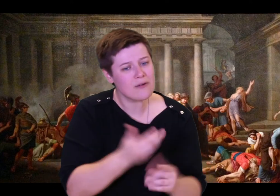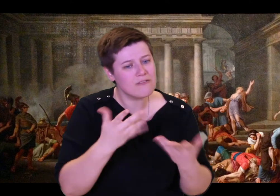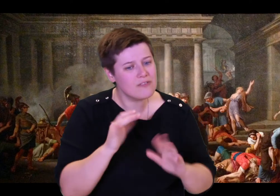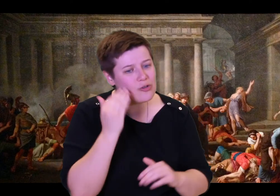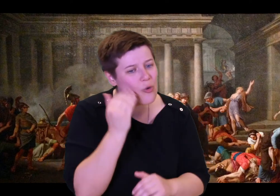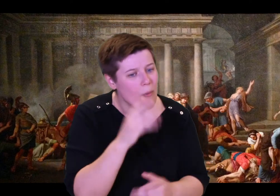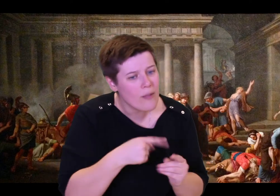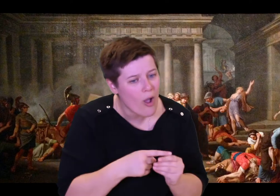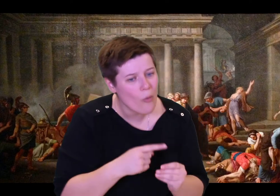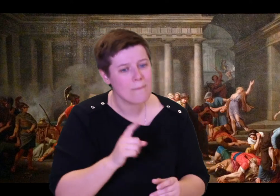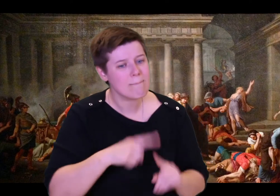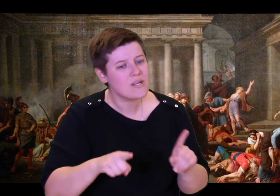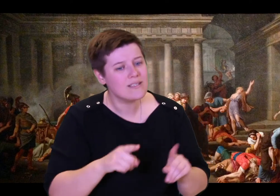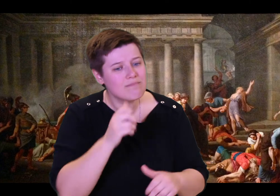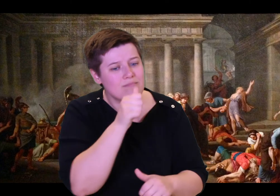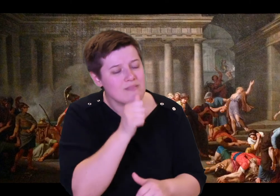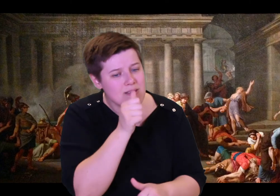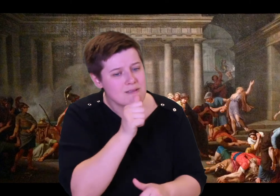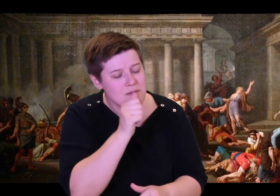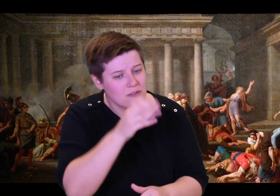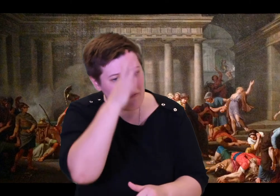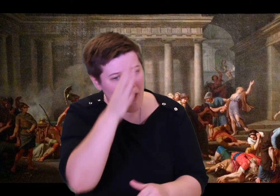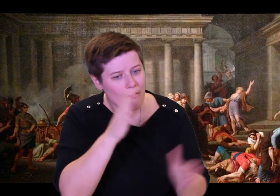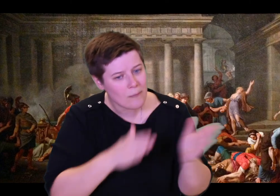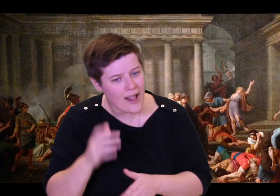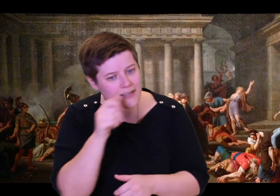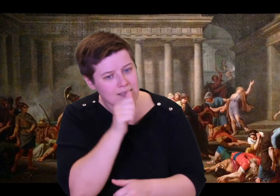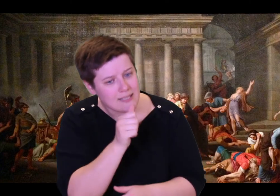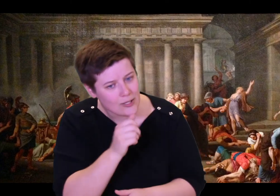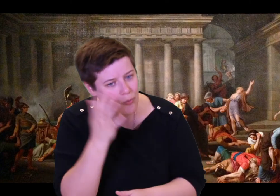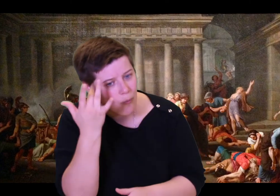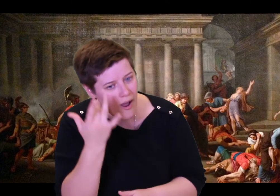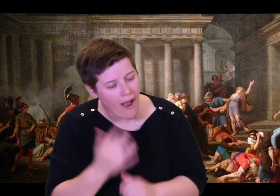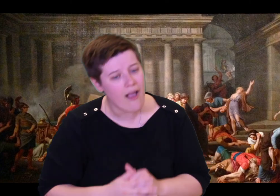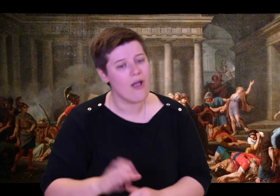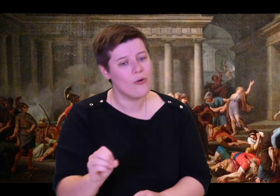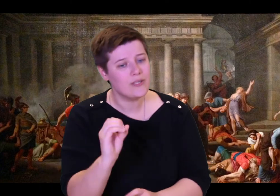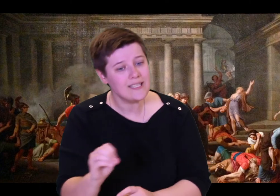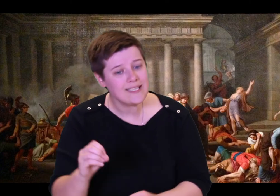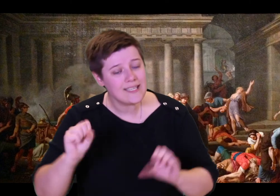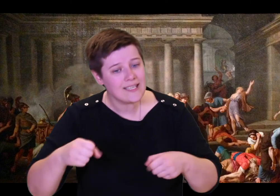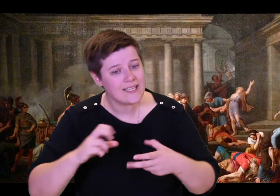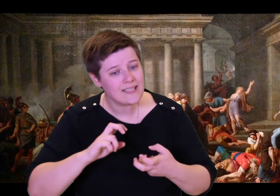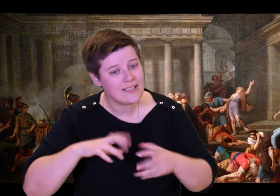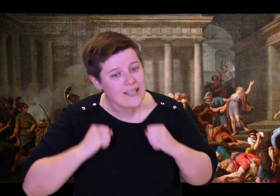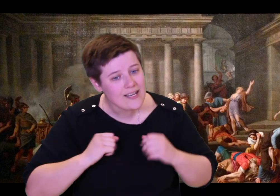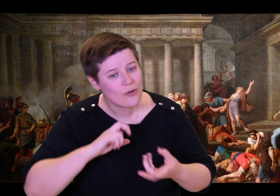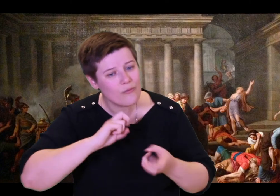But Eurycleia answered with affection, "Dear child, I am not mocking you. I am